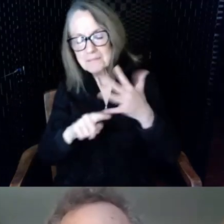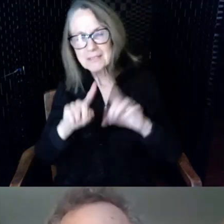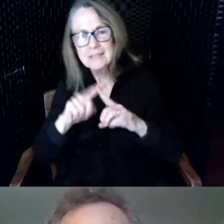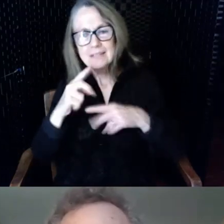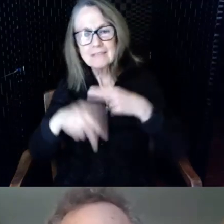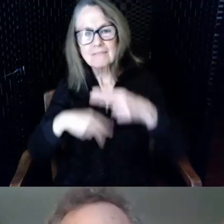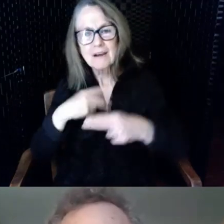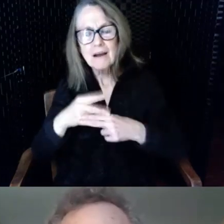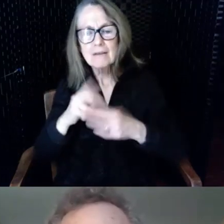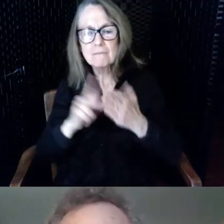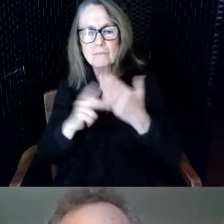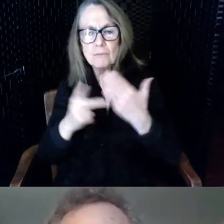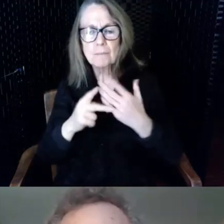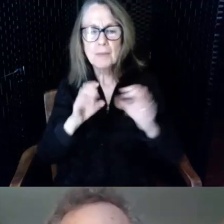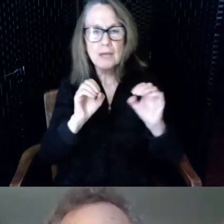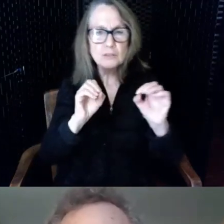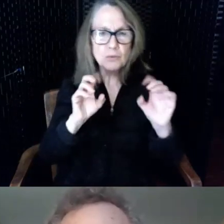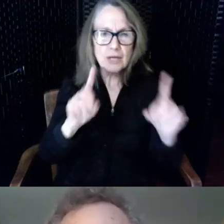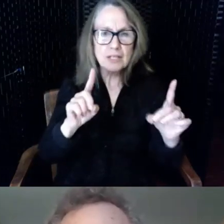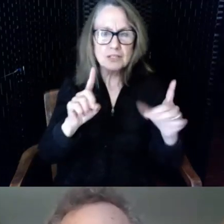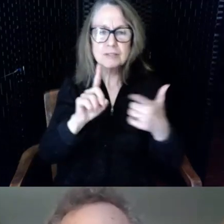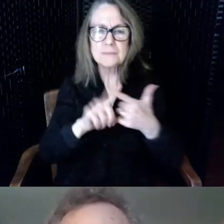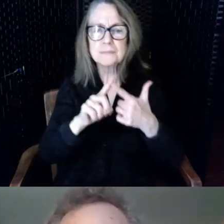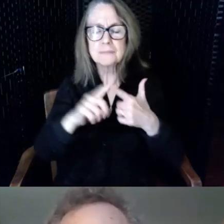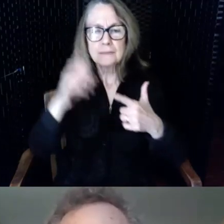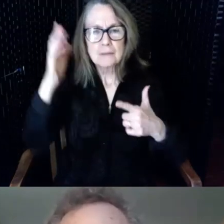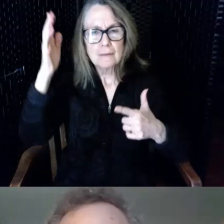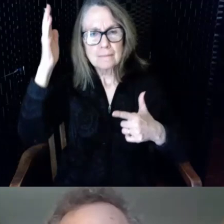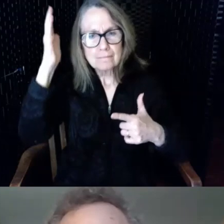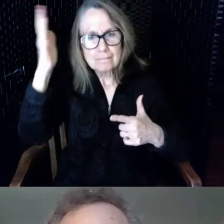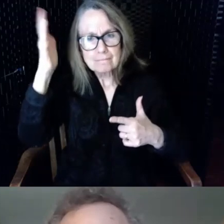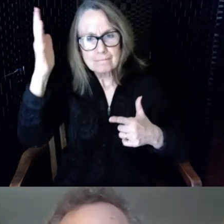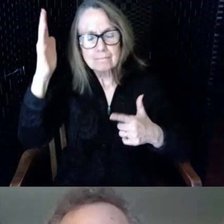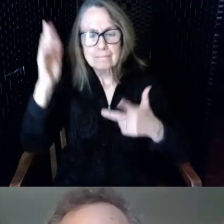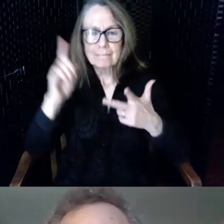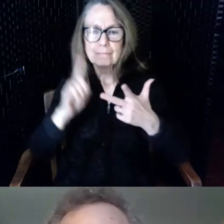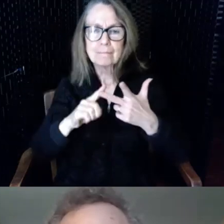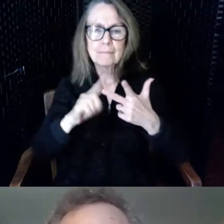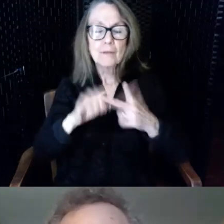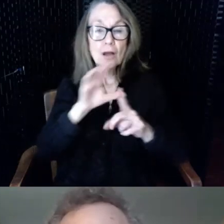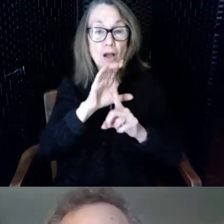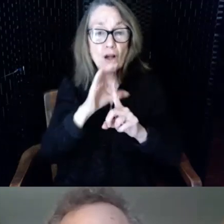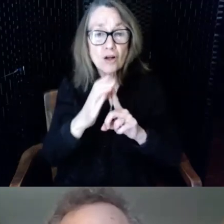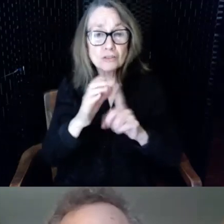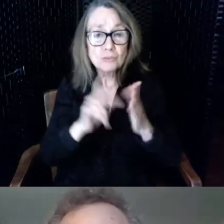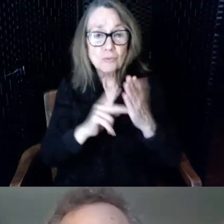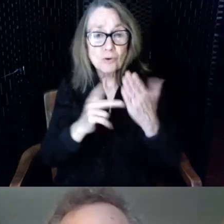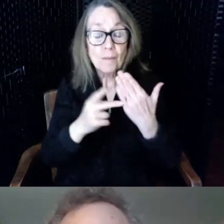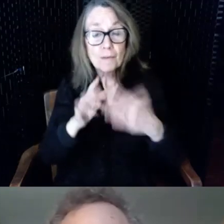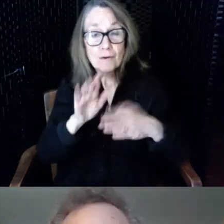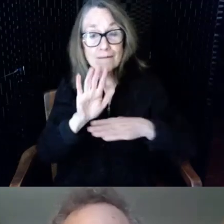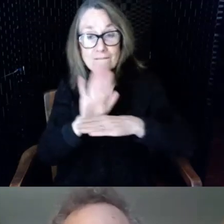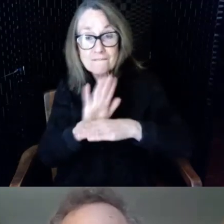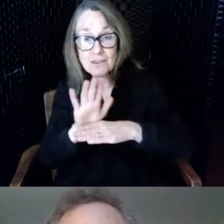presentations of lectures cultural programs films artist series